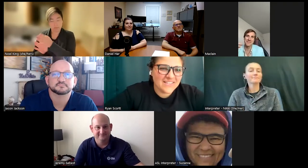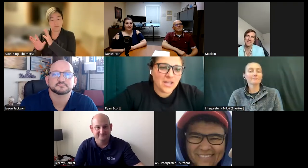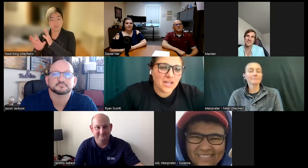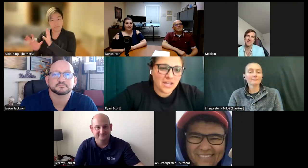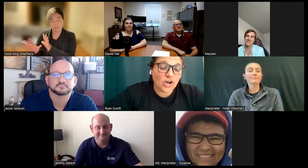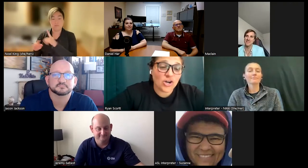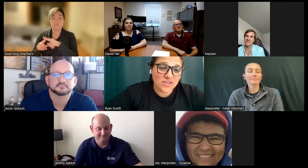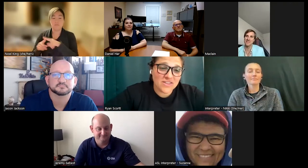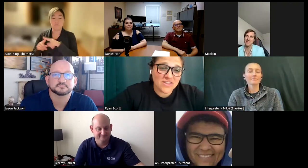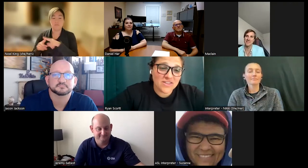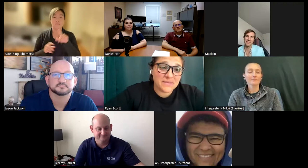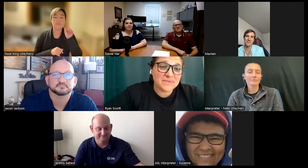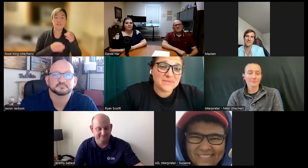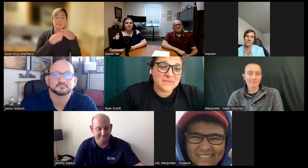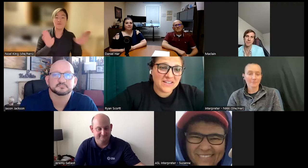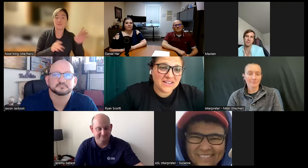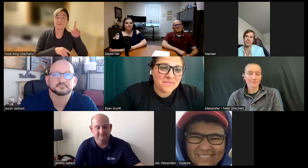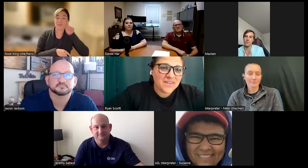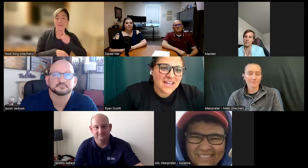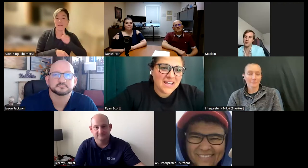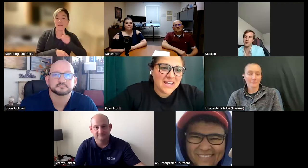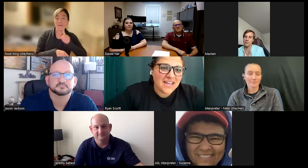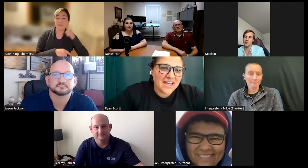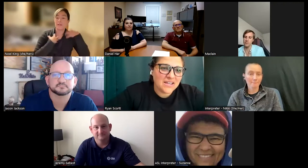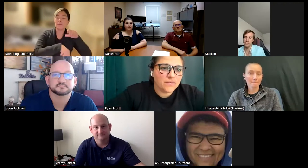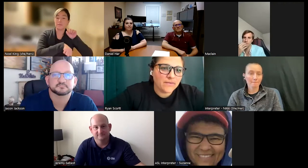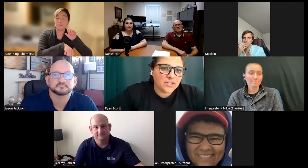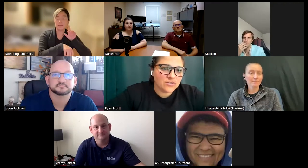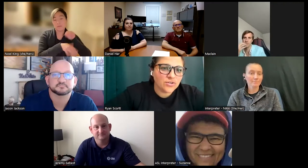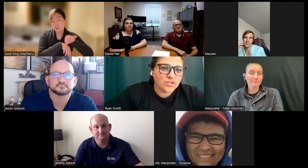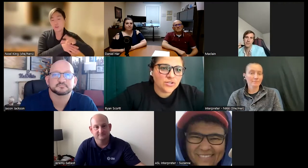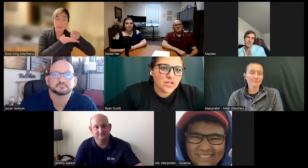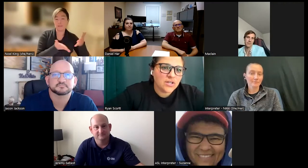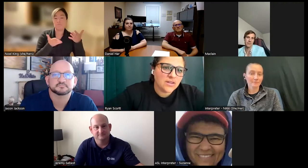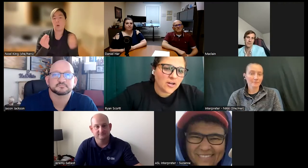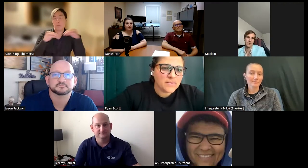in art therapy specifically and but for General therapy and